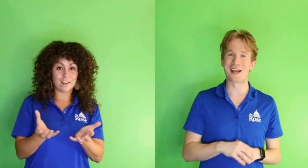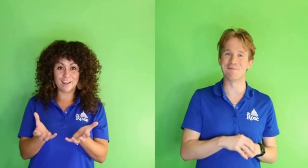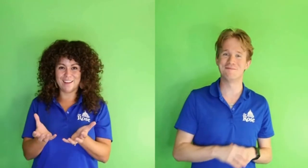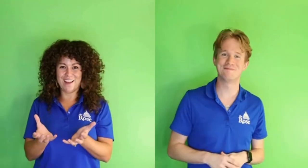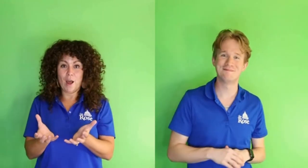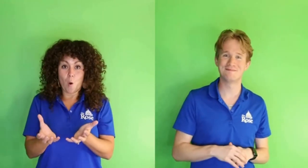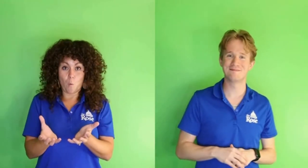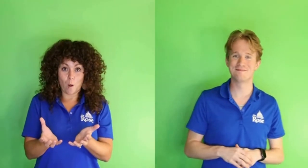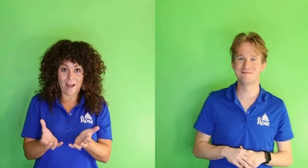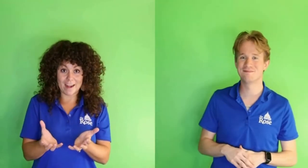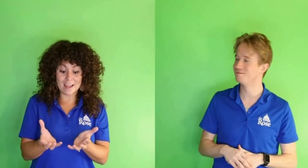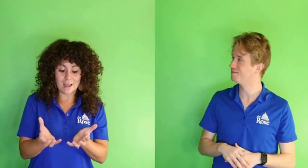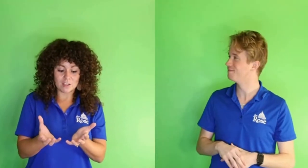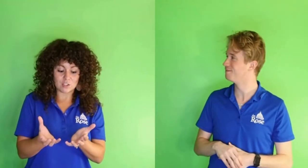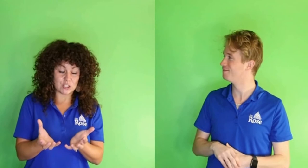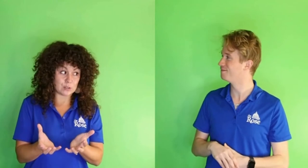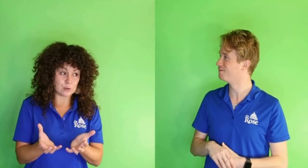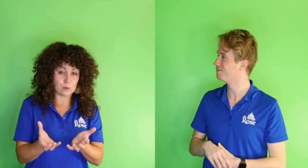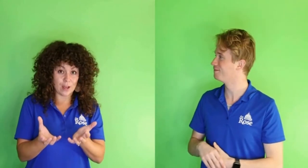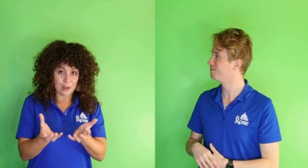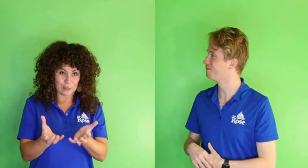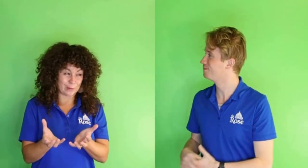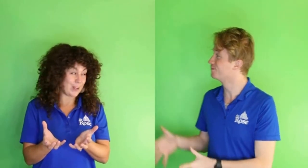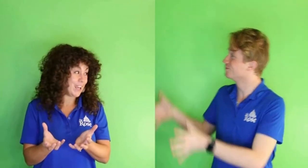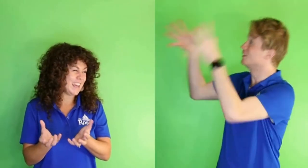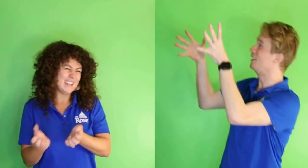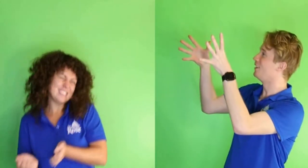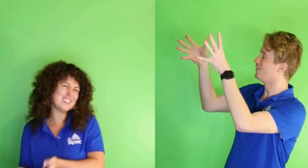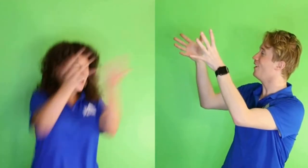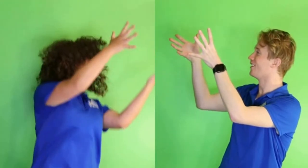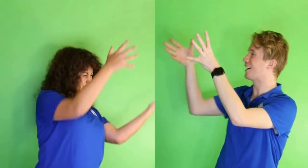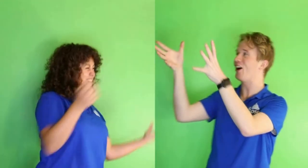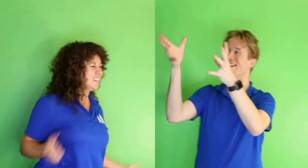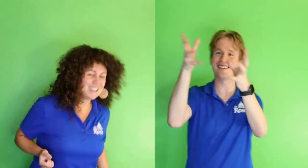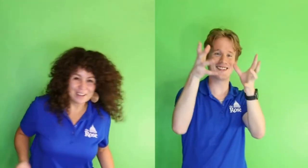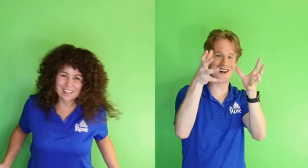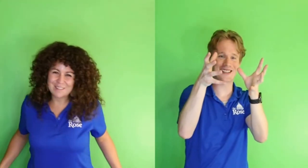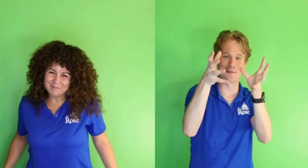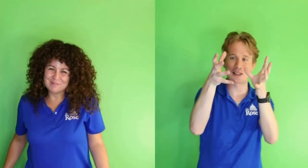I am. 1-2-3...Toss! I caught it! Awesome!